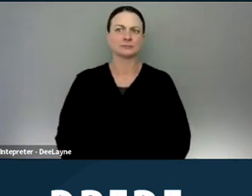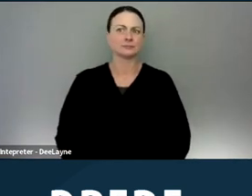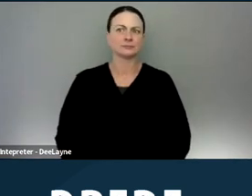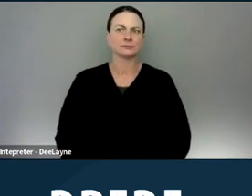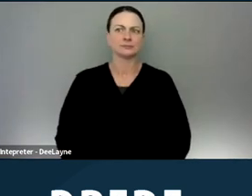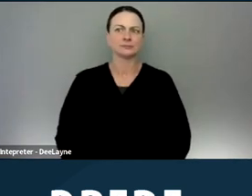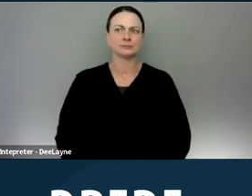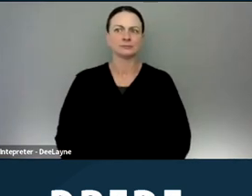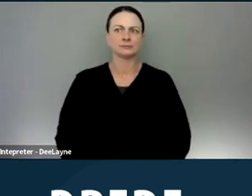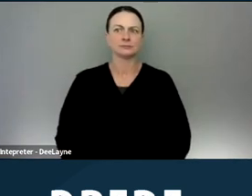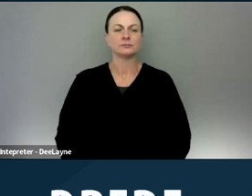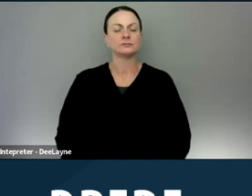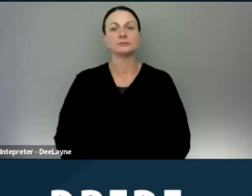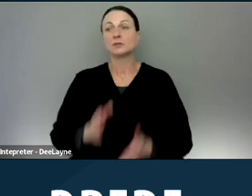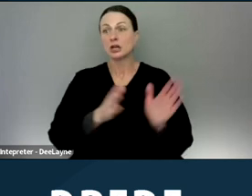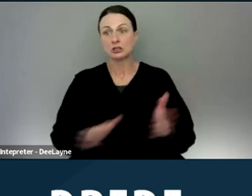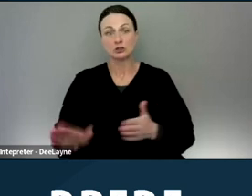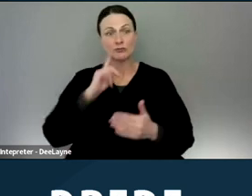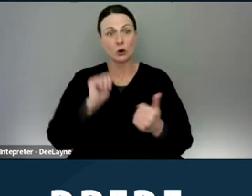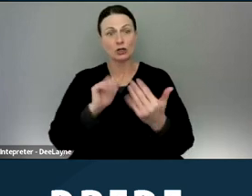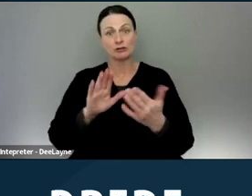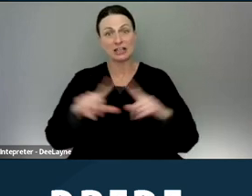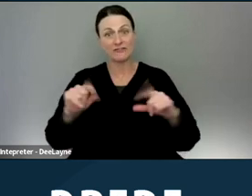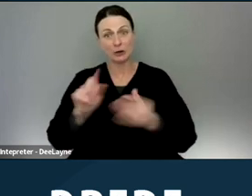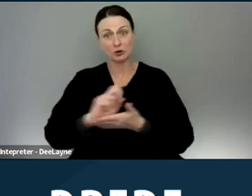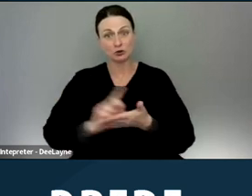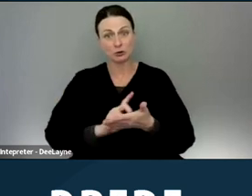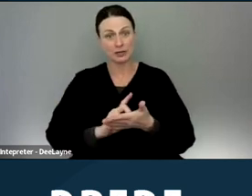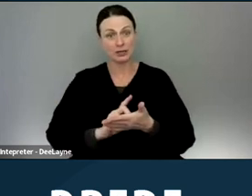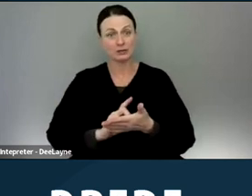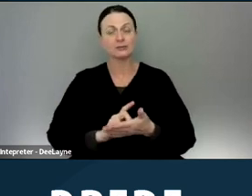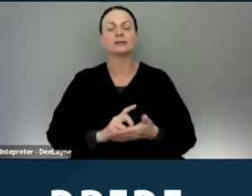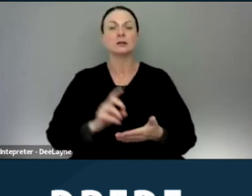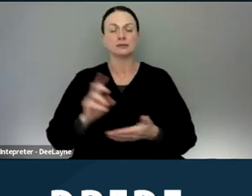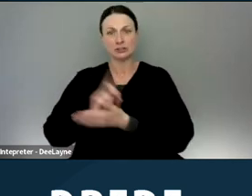So some strategies for addressing voucher discrimination, discrimination against Section Eight vouchers.